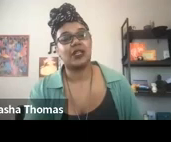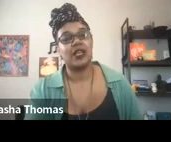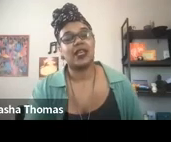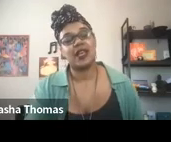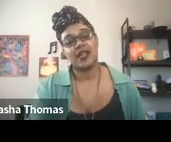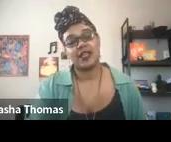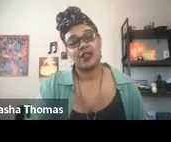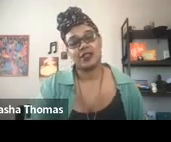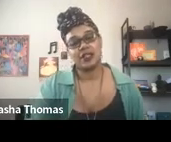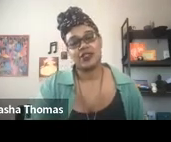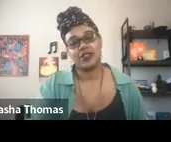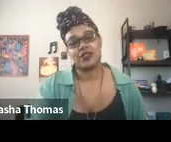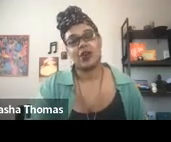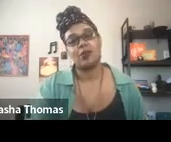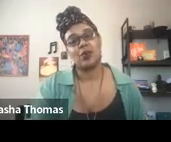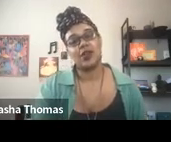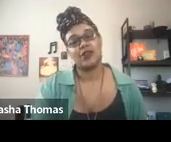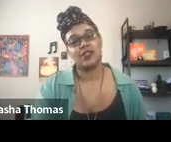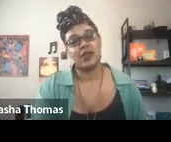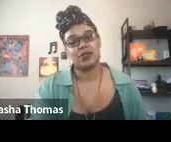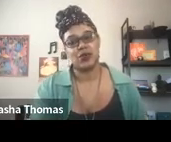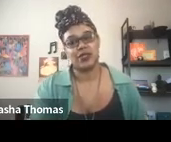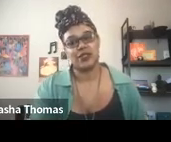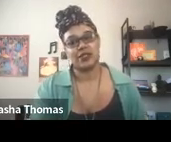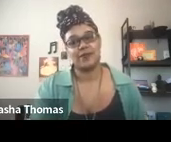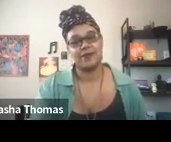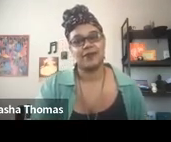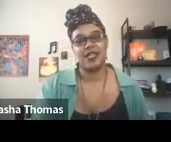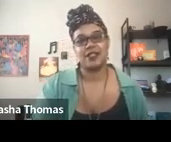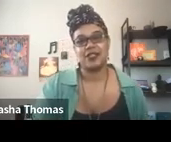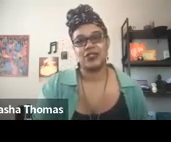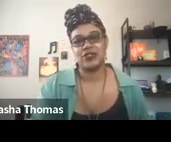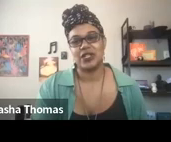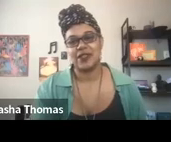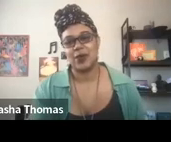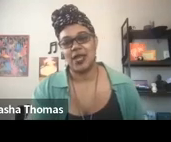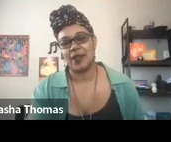and guiding constellations are born of the same source, the ancestors light the way.